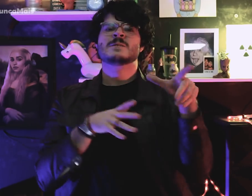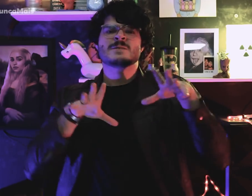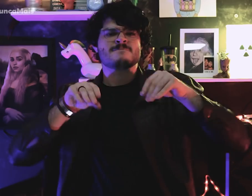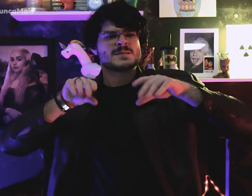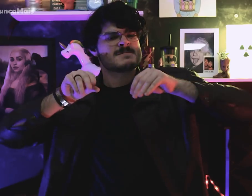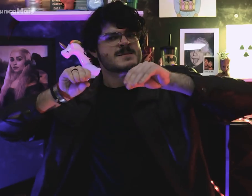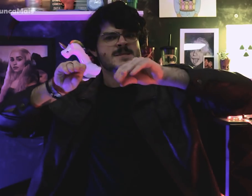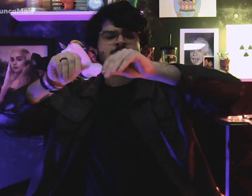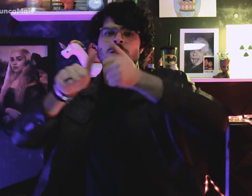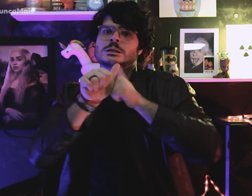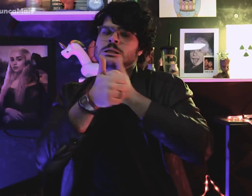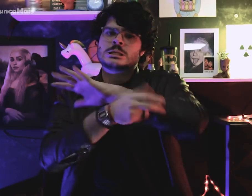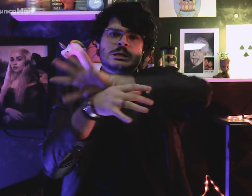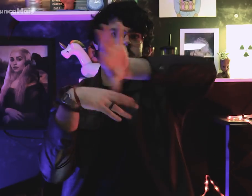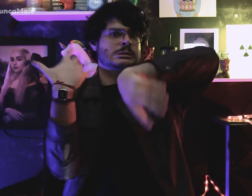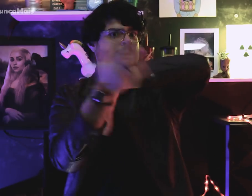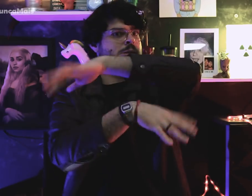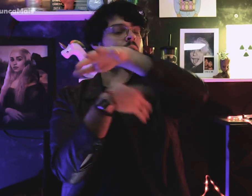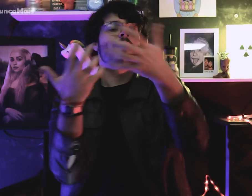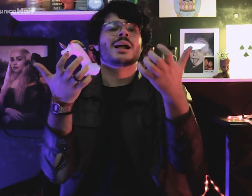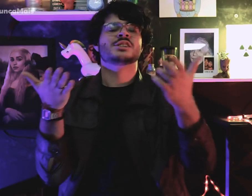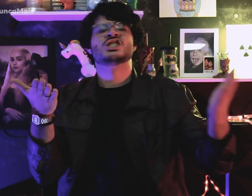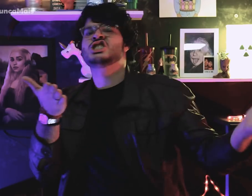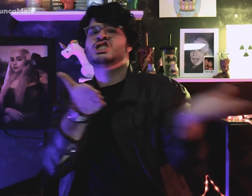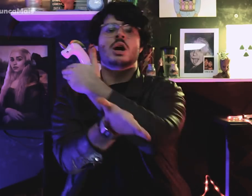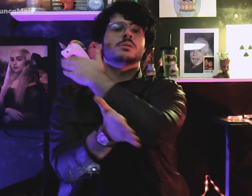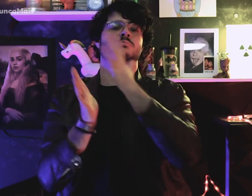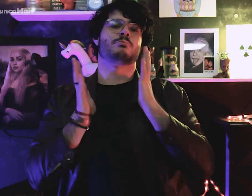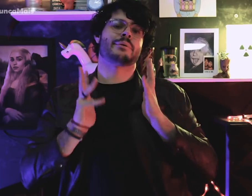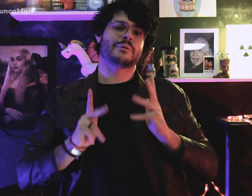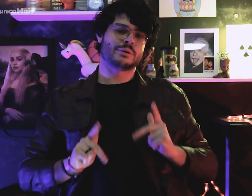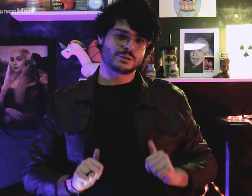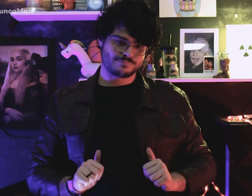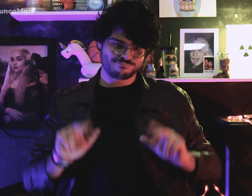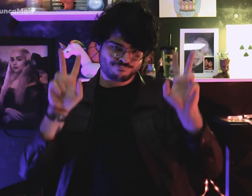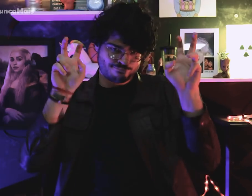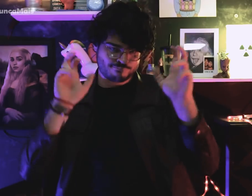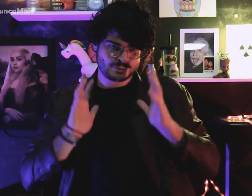Para que lugares ficam “higienizados”.